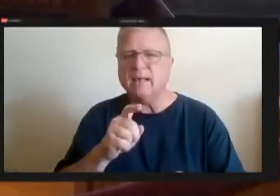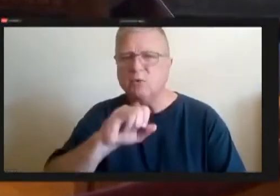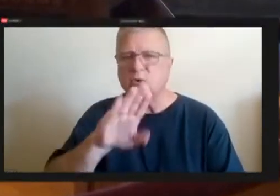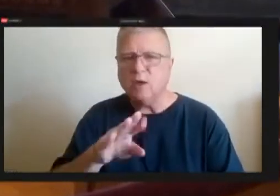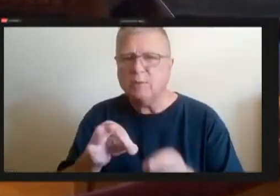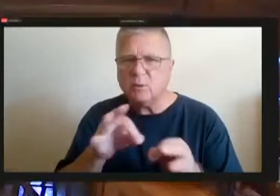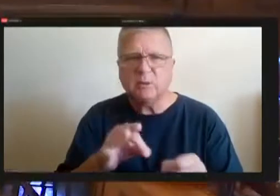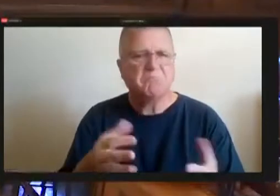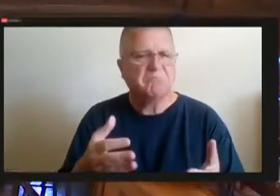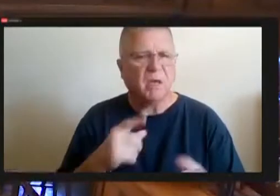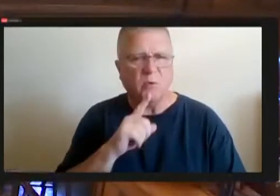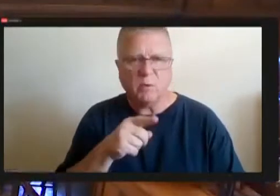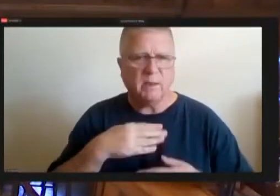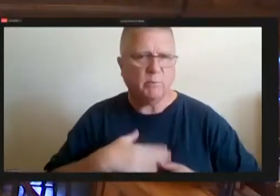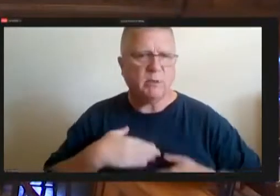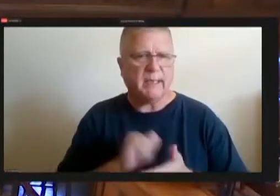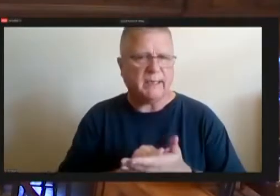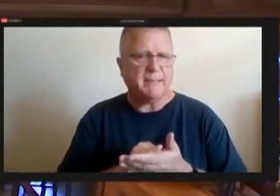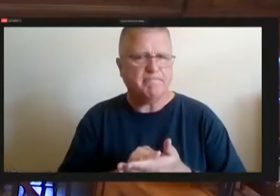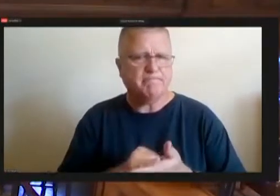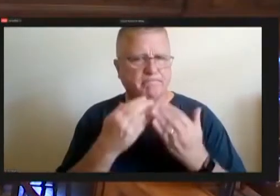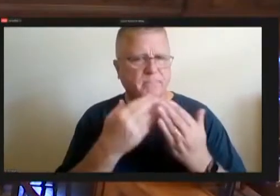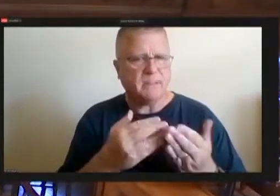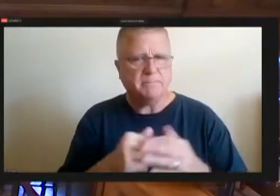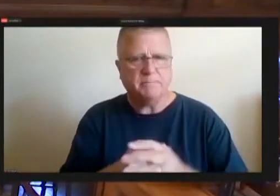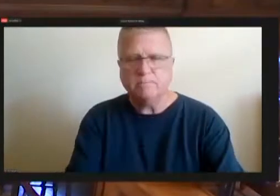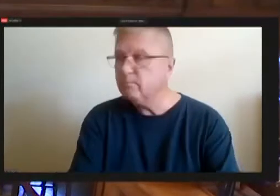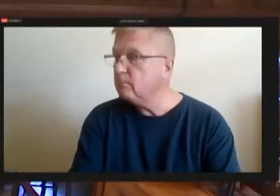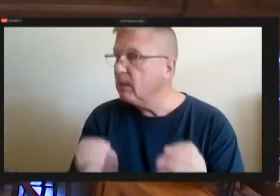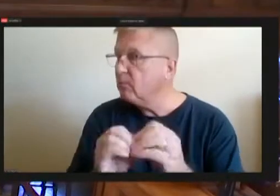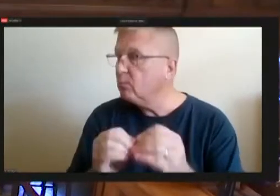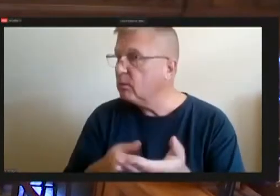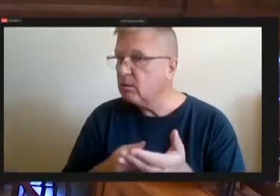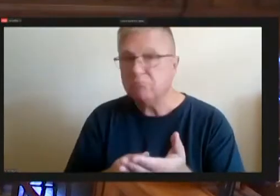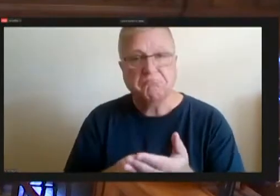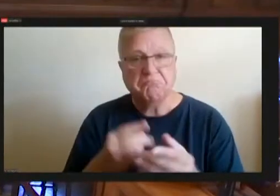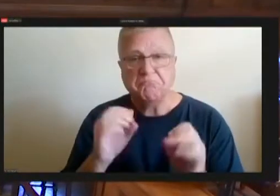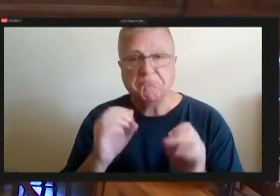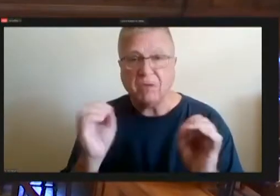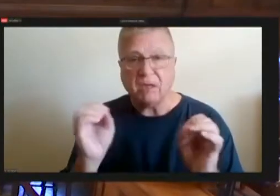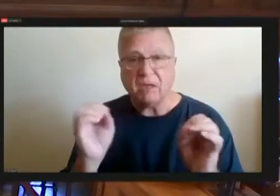Thank you. Any further discussion. Seeing none, all those in favor say aye.